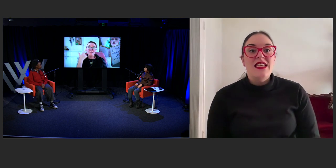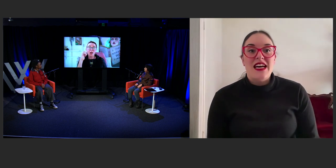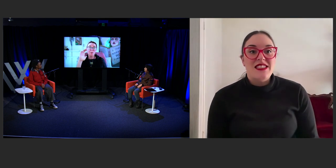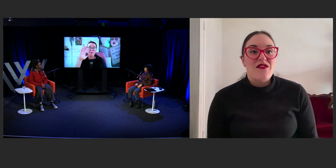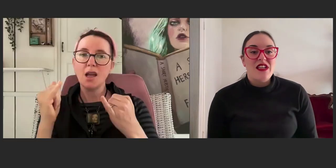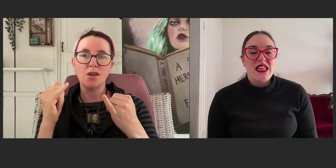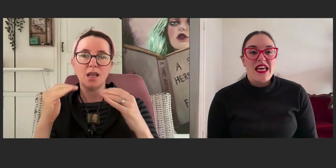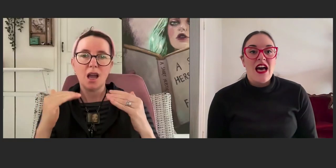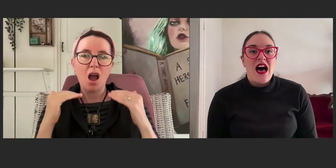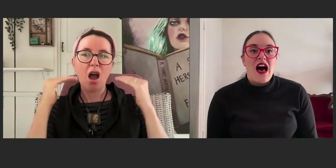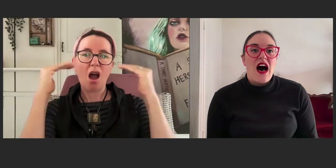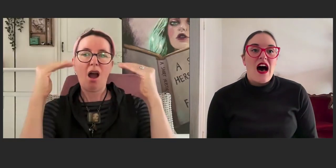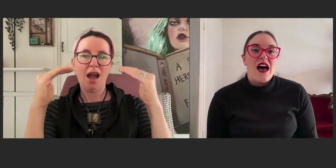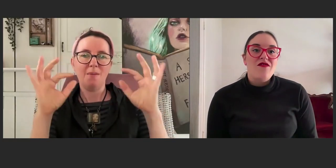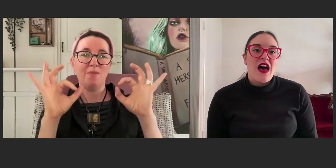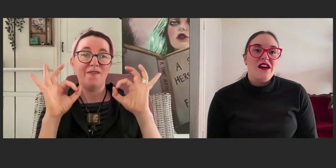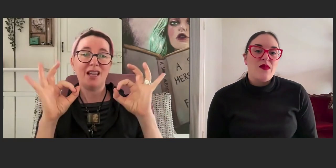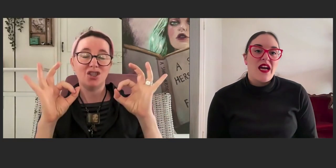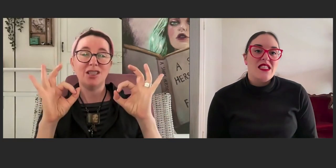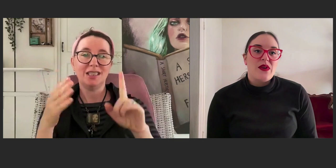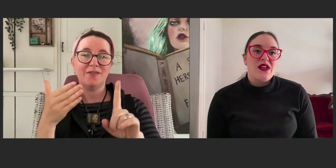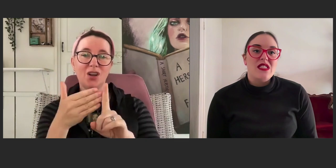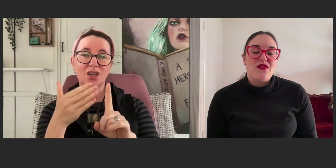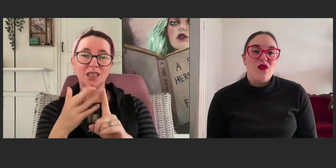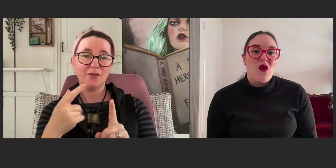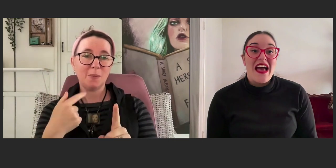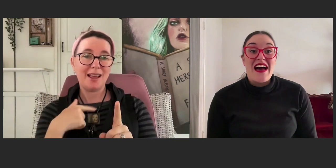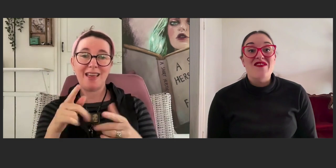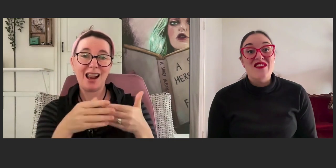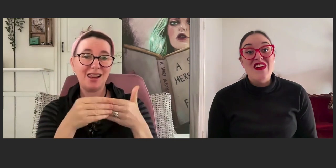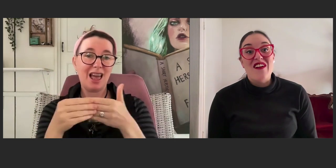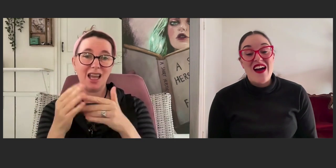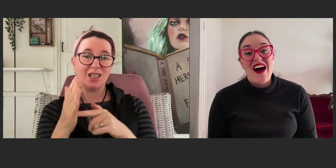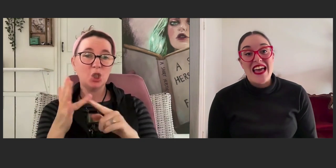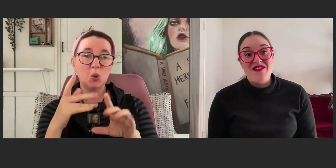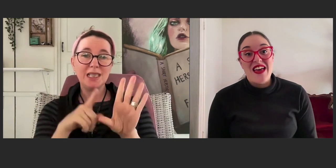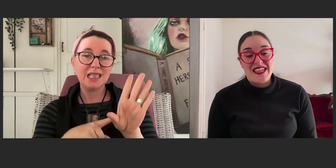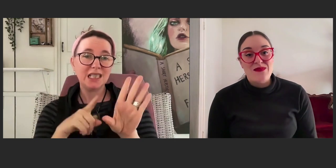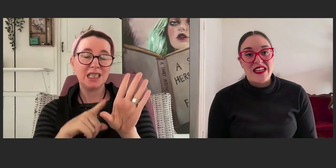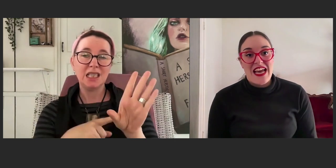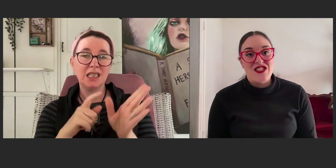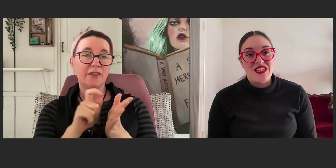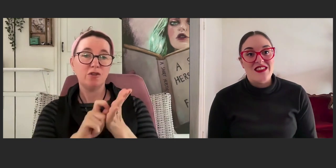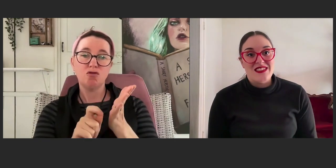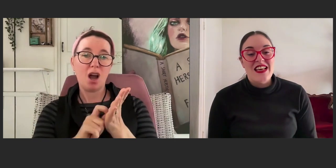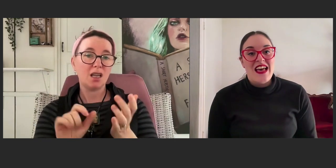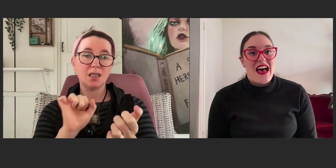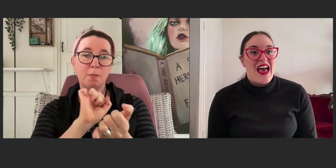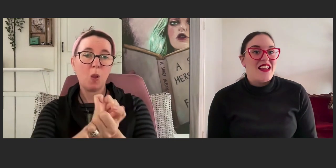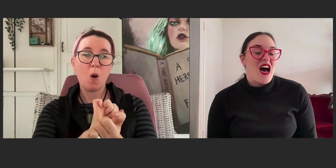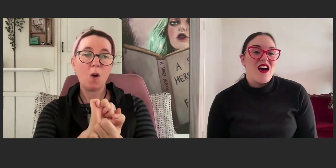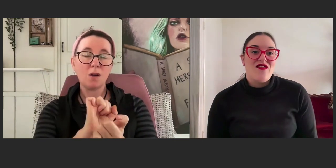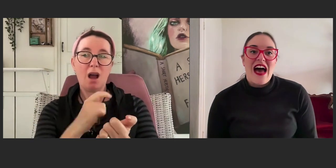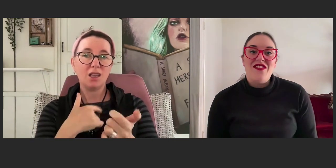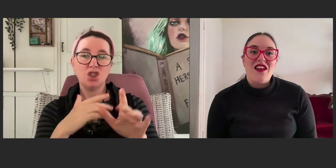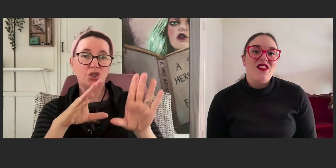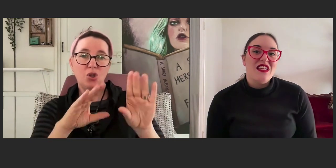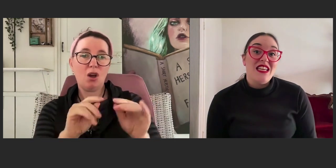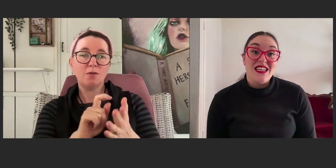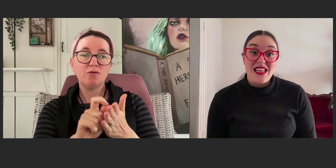Yeah, definitely. I've found in my experience before, I have very high expectations and I've had that for years